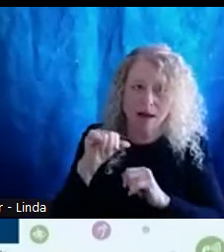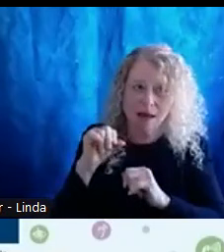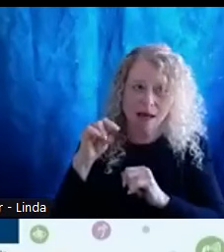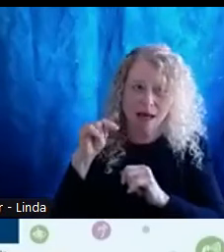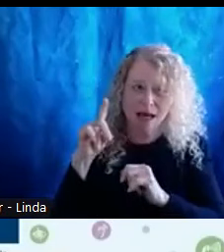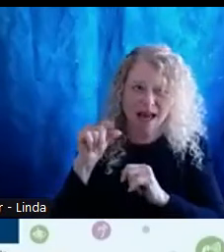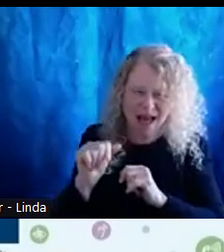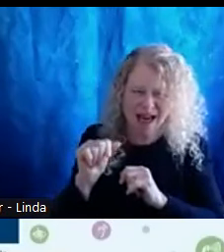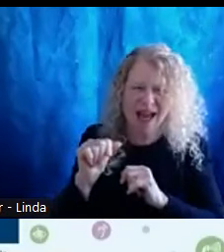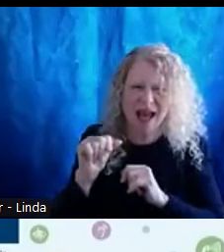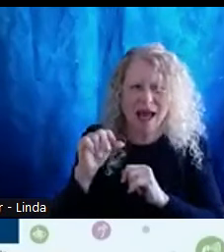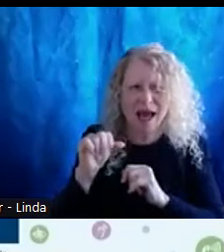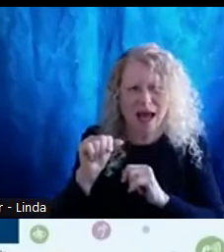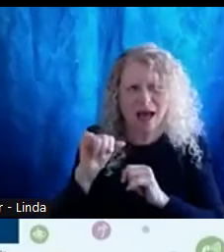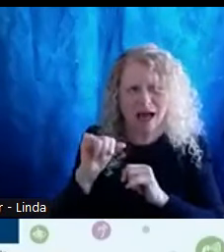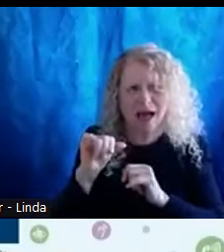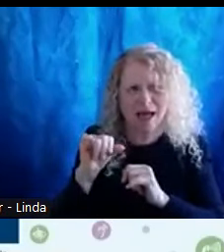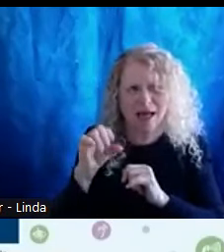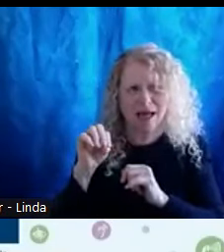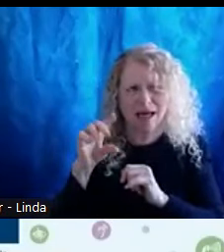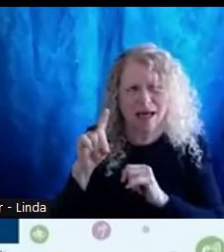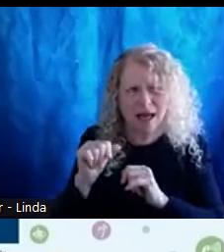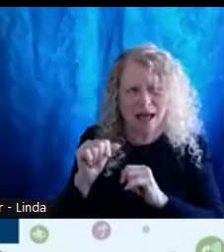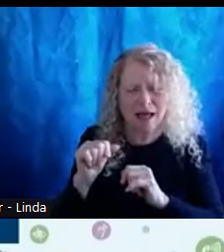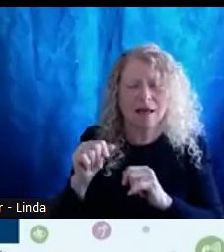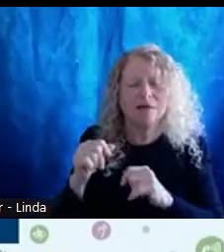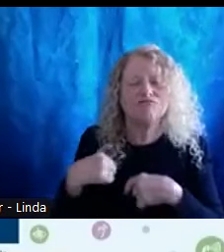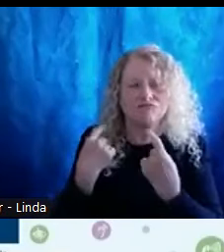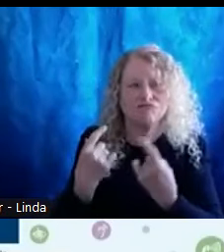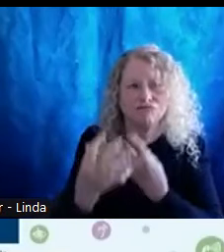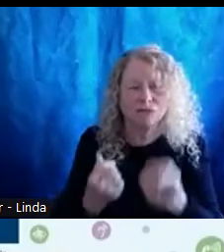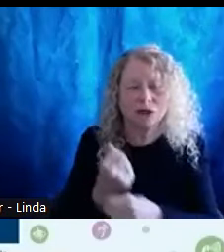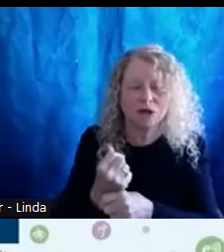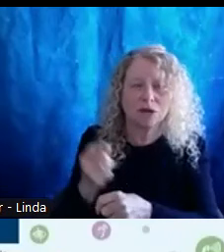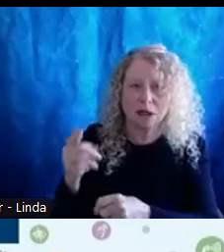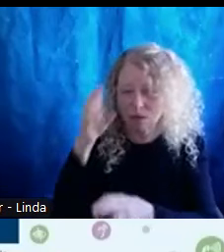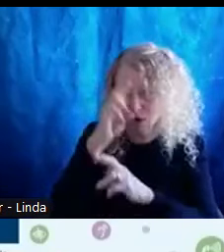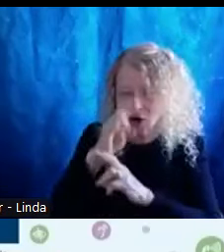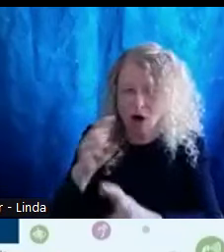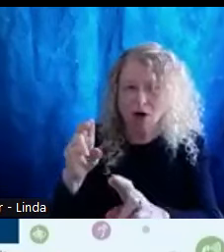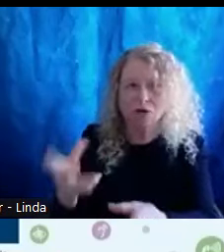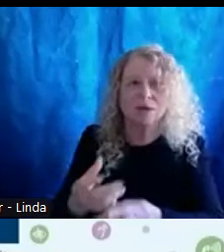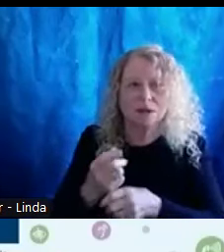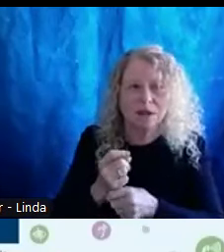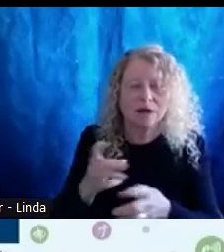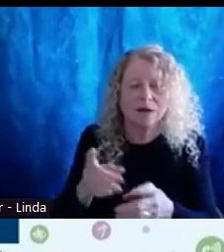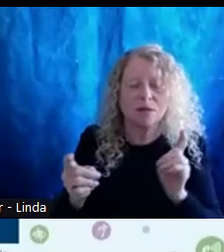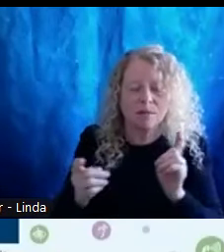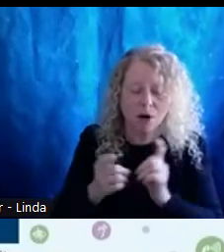In 2011, Frank was also honored to receive the Department of Health Services Diversity Leadership Award.